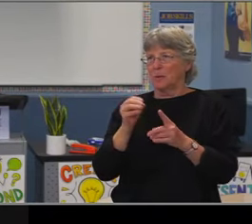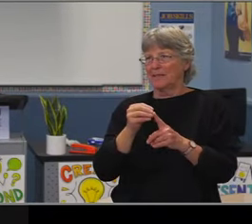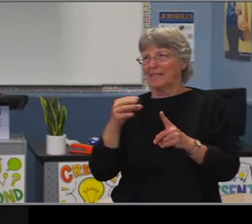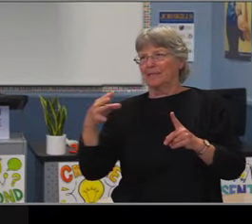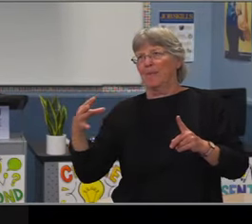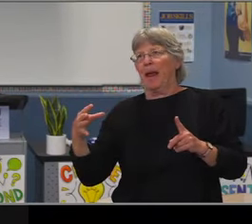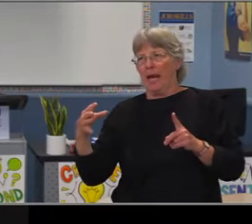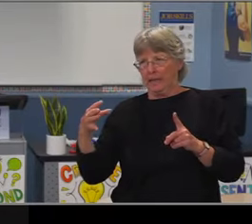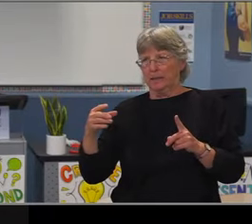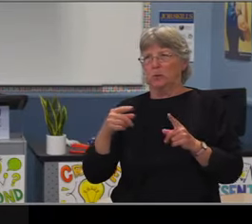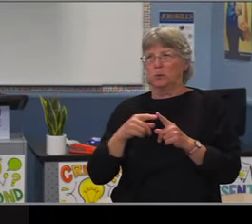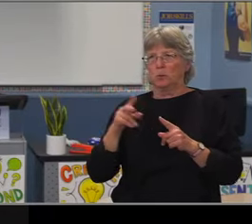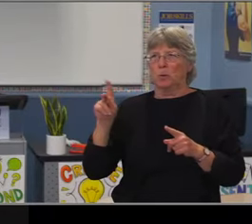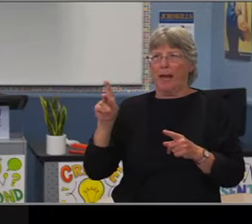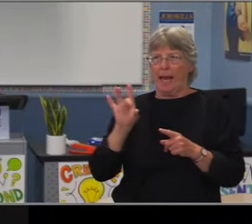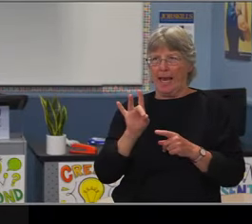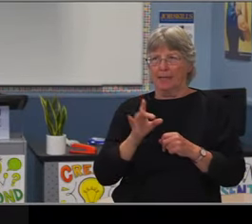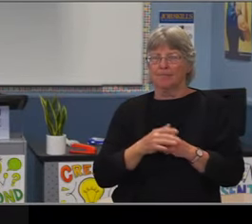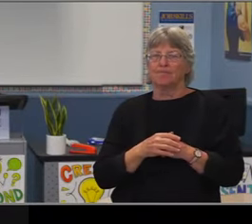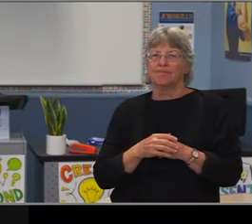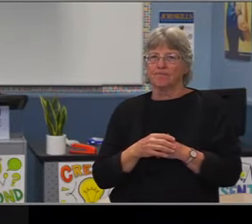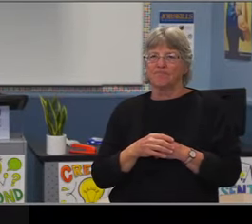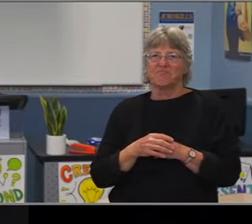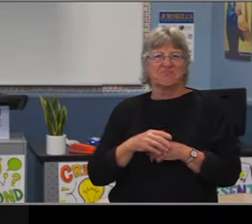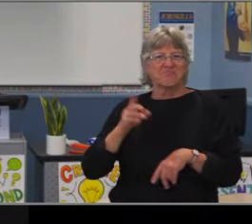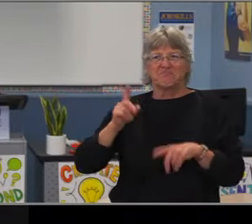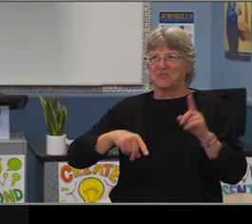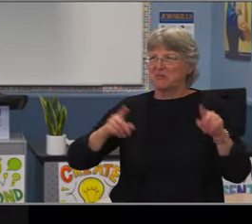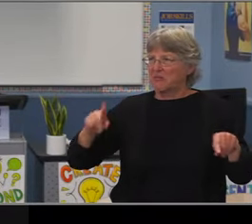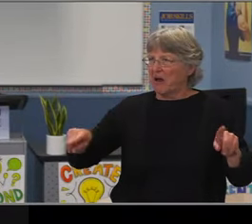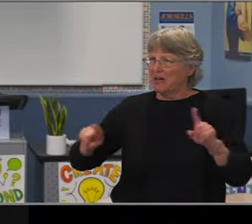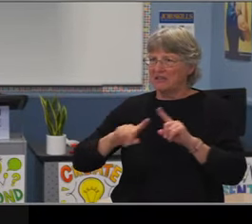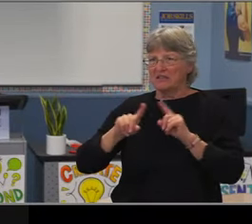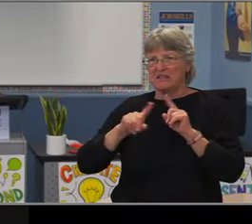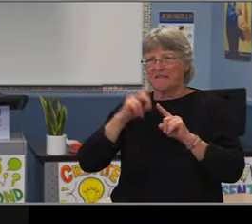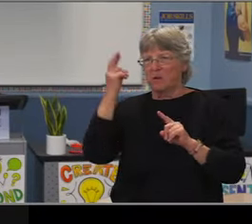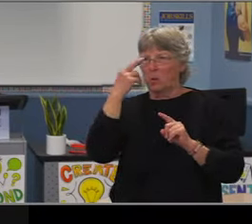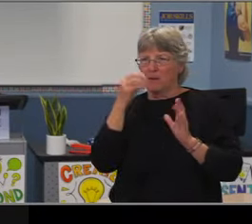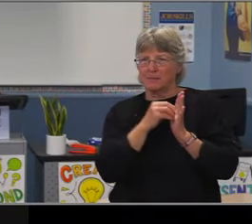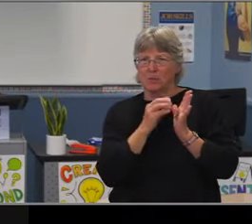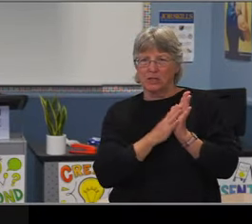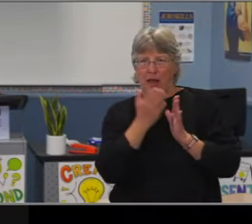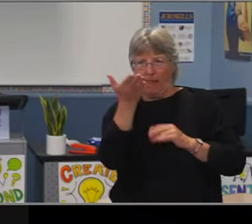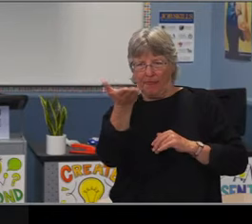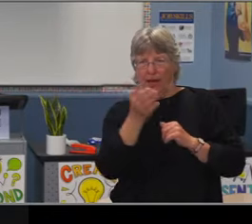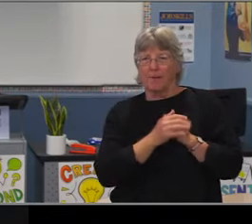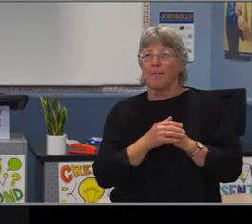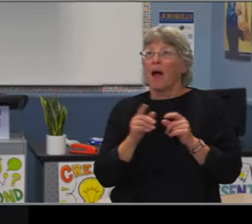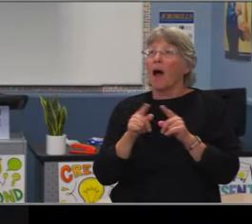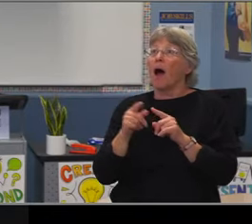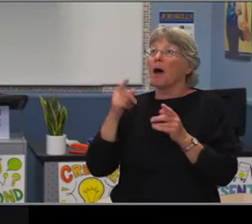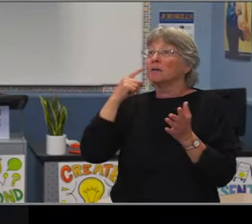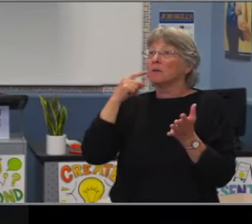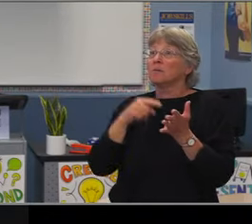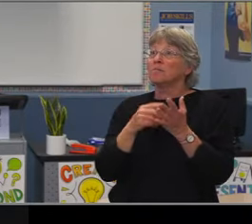Washington 1400 live in the Washington boundary area. And their enrollment is under a thousand this year.